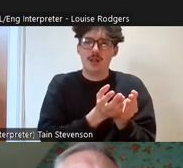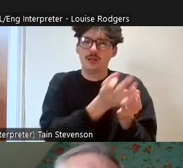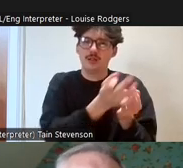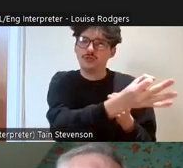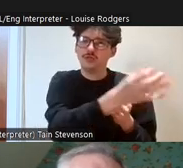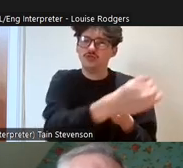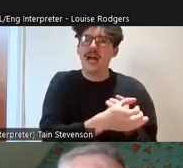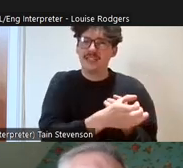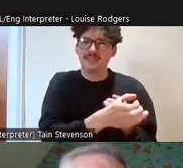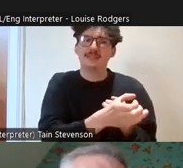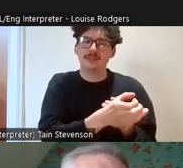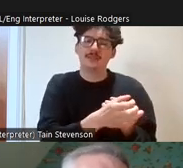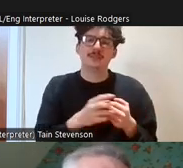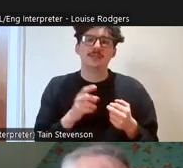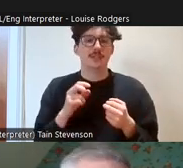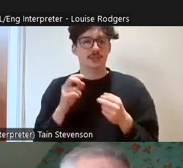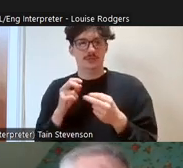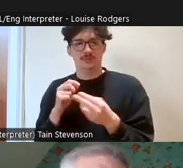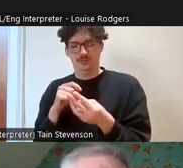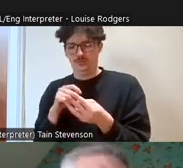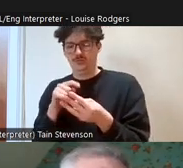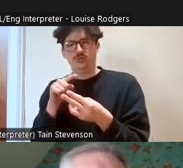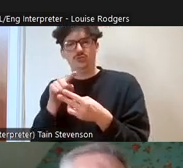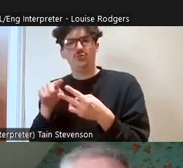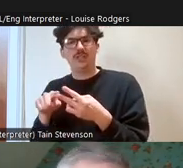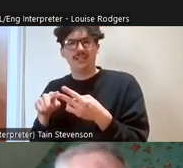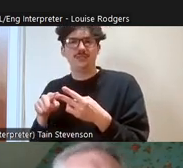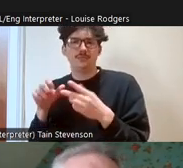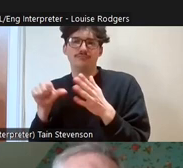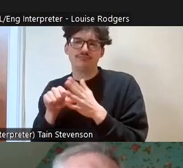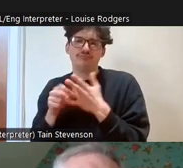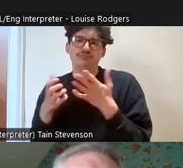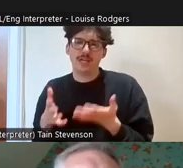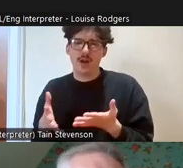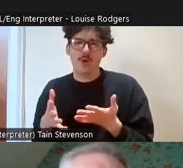help with the two main things that are the problem at the moment for us in terms of environment - the